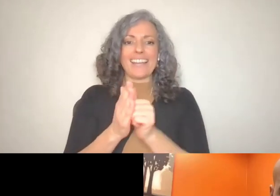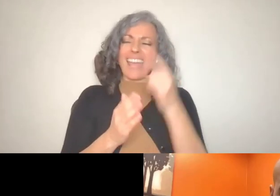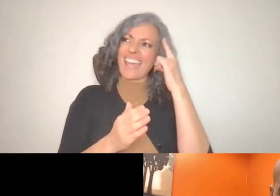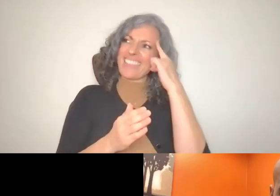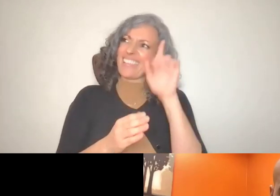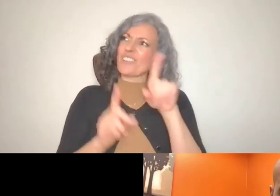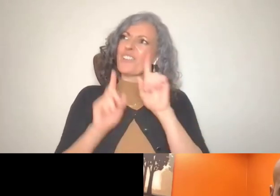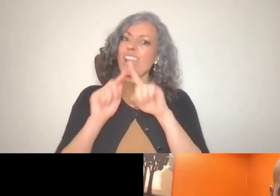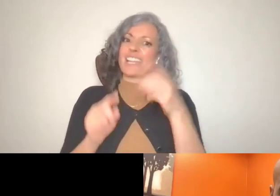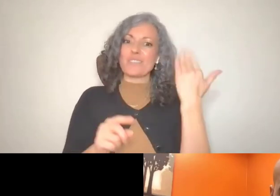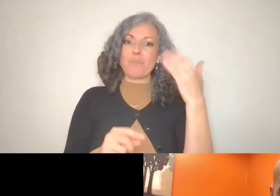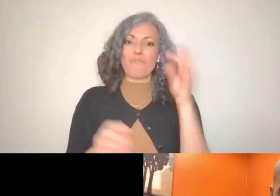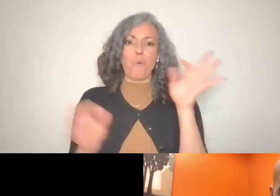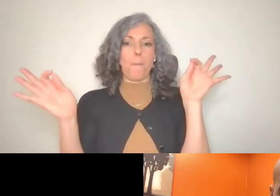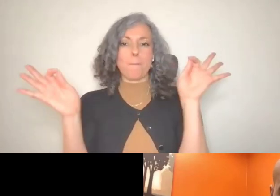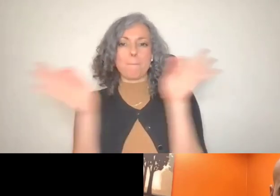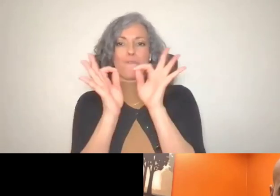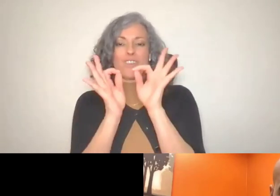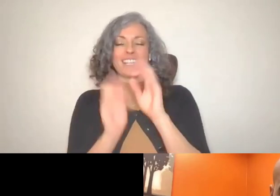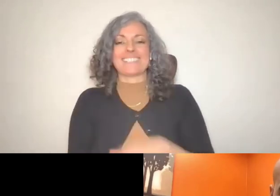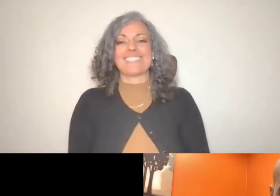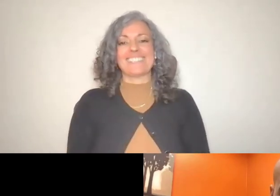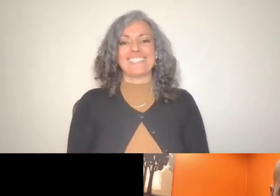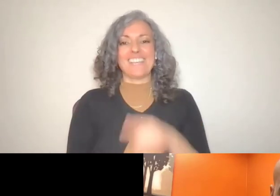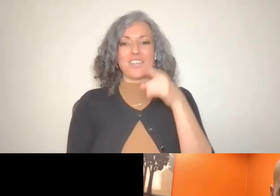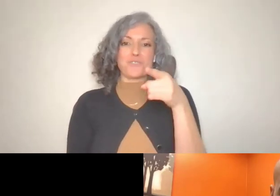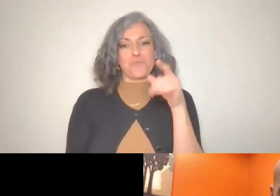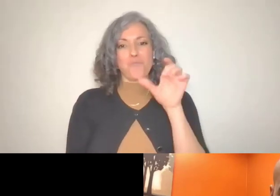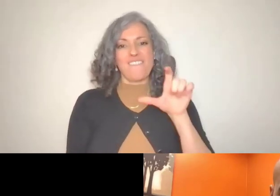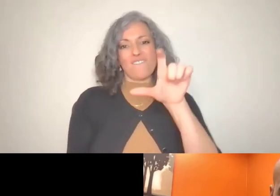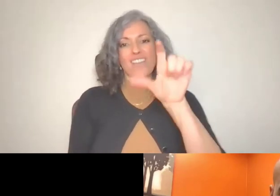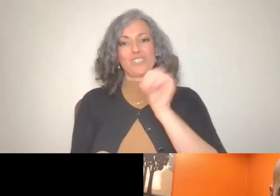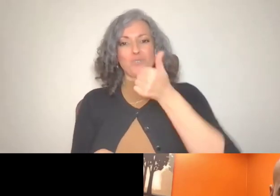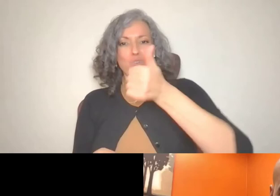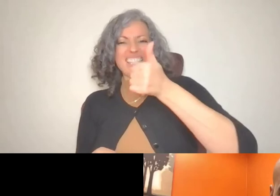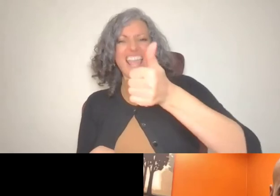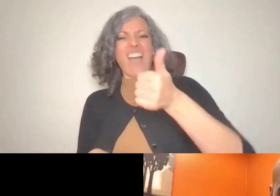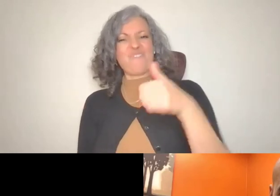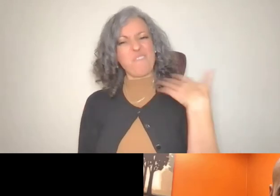was so perfect cuz you're investing in yourself. But but what other advice would you give